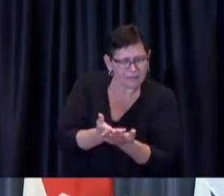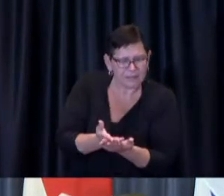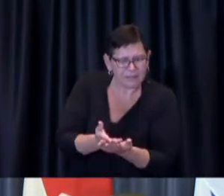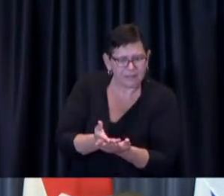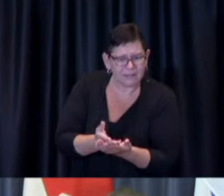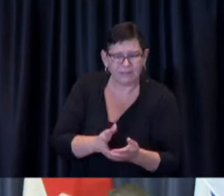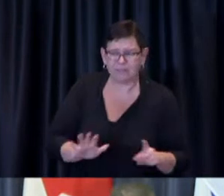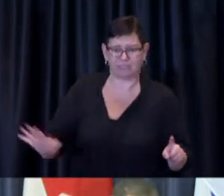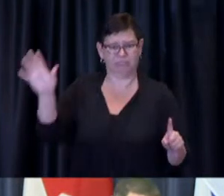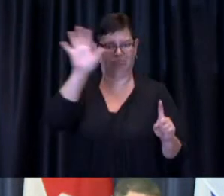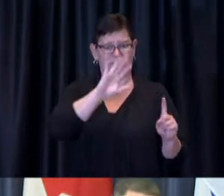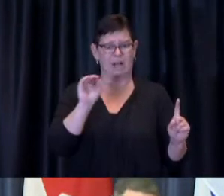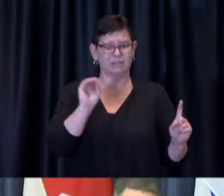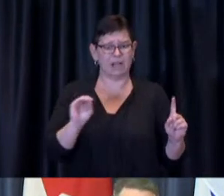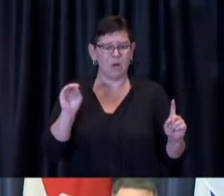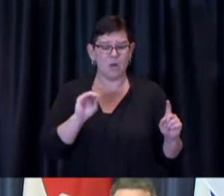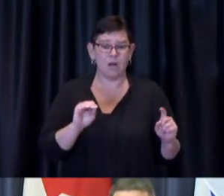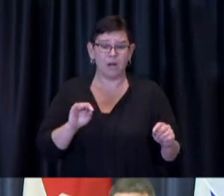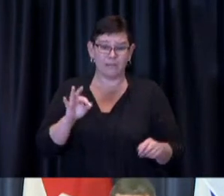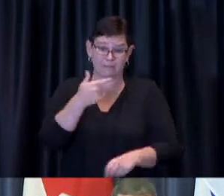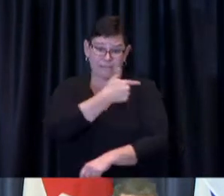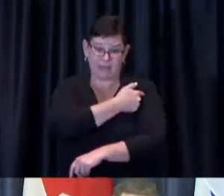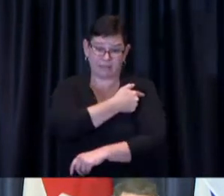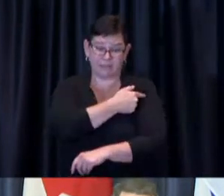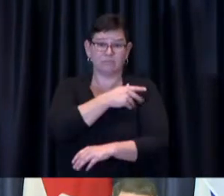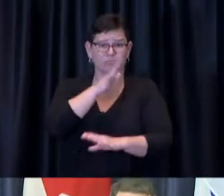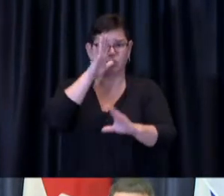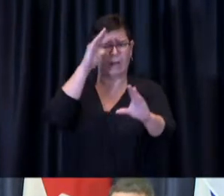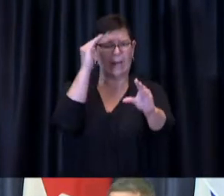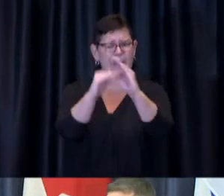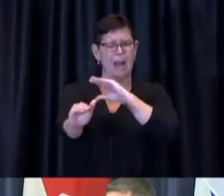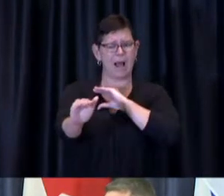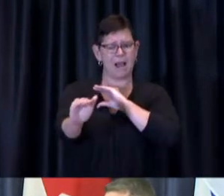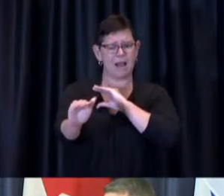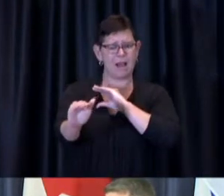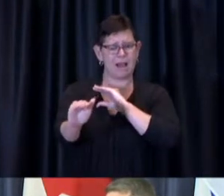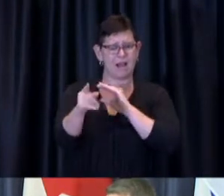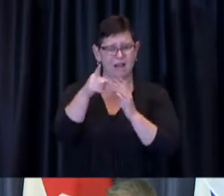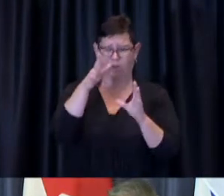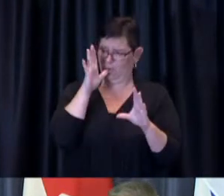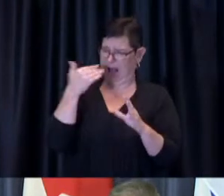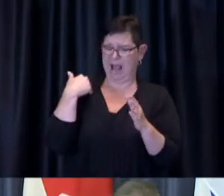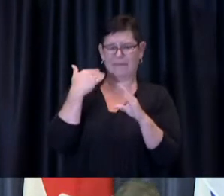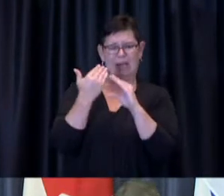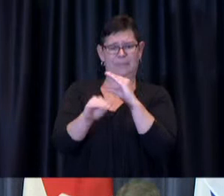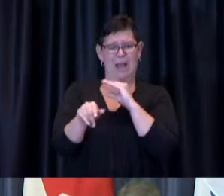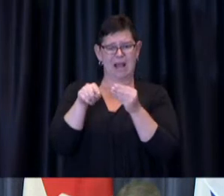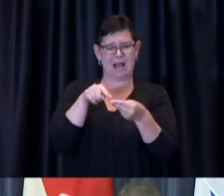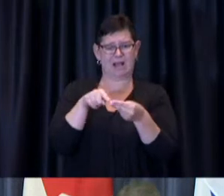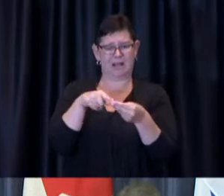uh your vaccine uh you also have uh a written piece of paper that you're handed on the way out